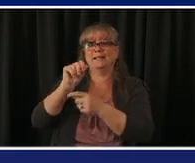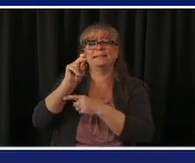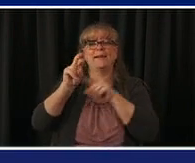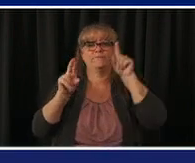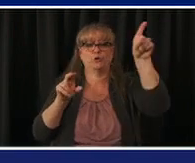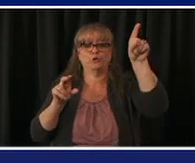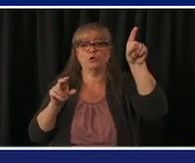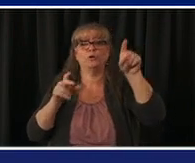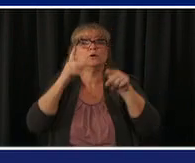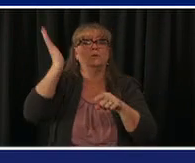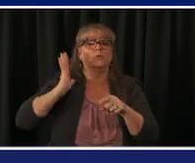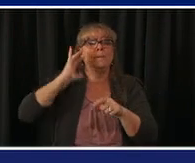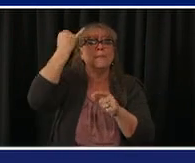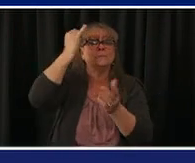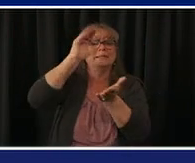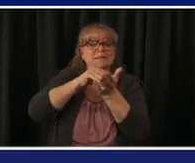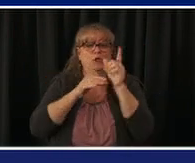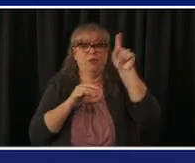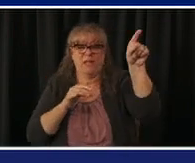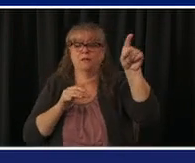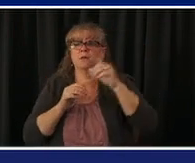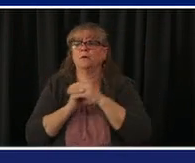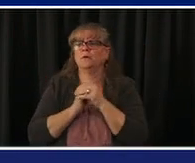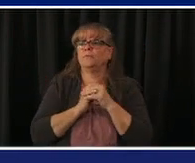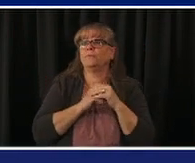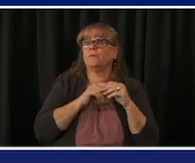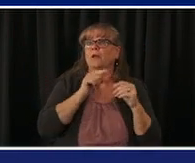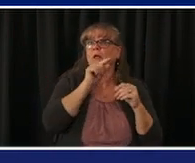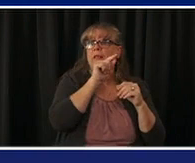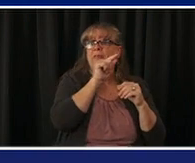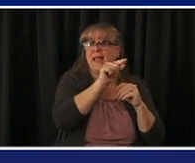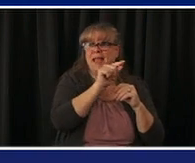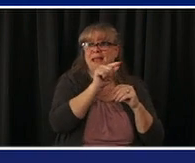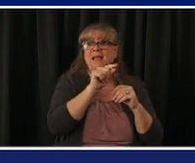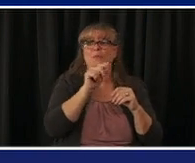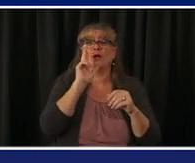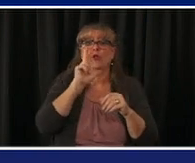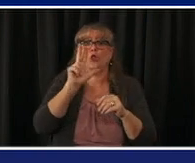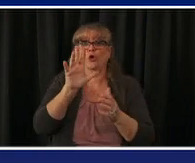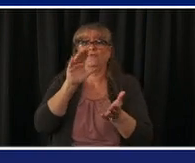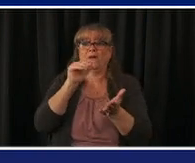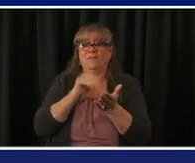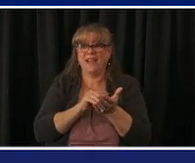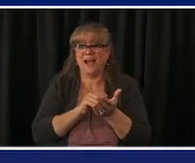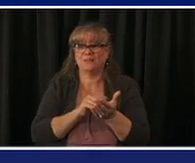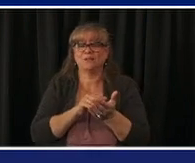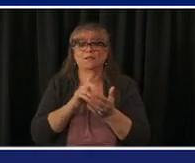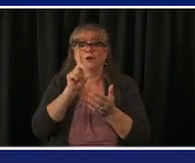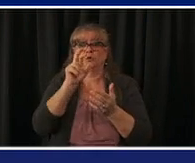administered 35 000 doses now why do we have these it's because we've basically maxed out the normal